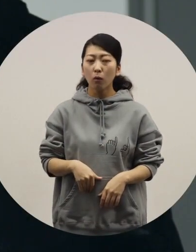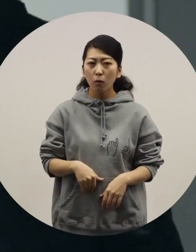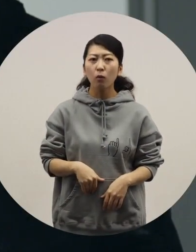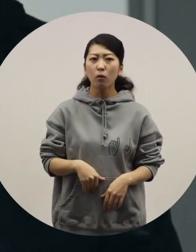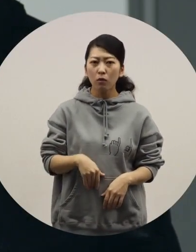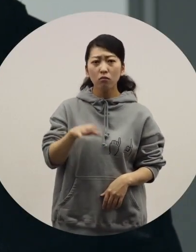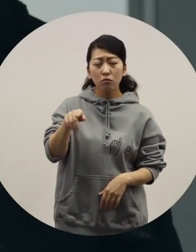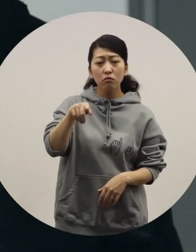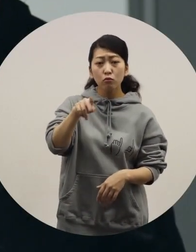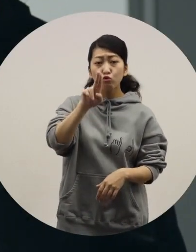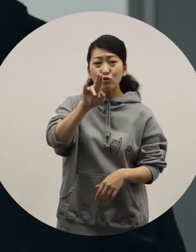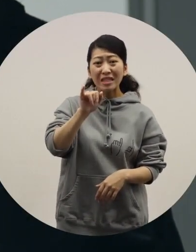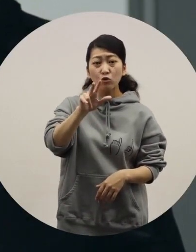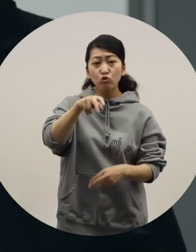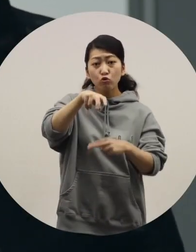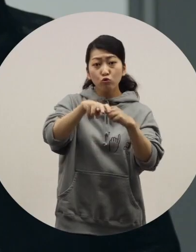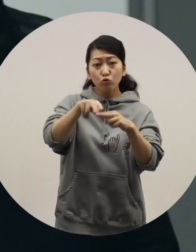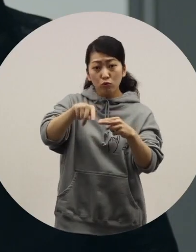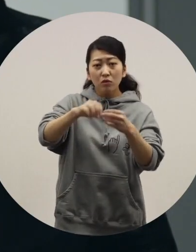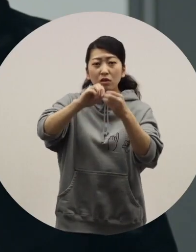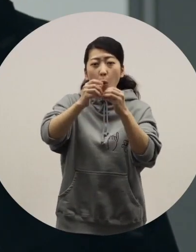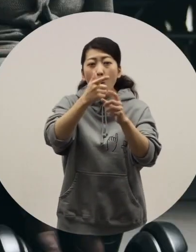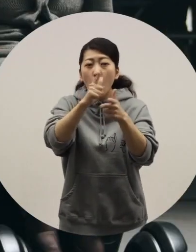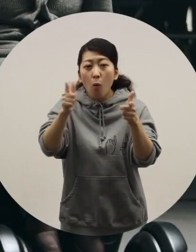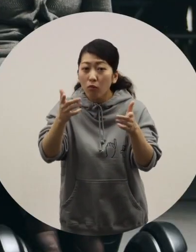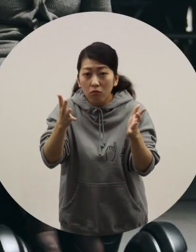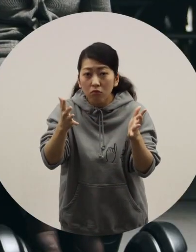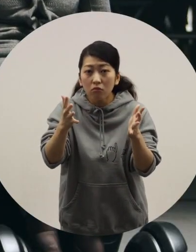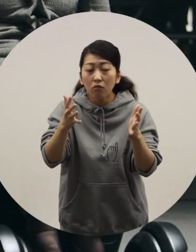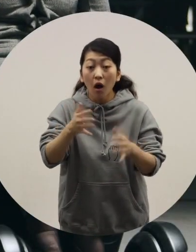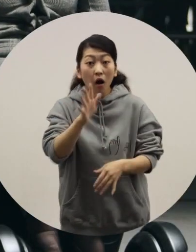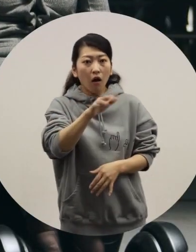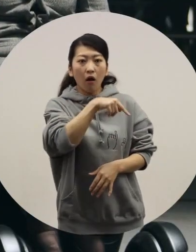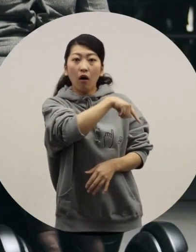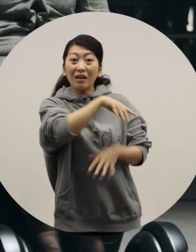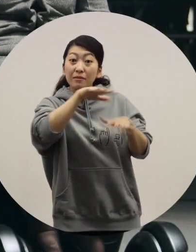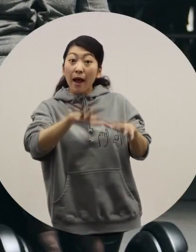By the way, does WHILL have color options? [Toriyama] Actually, for this model, you can choose the color of the side panels